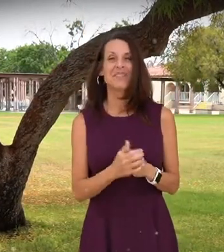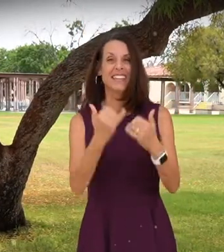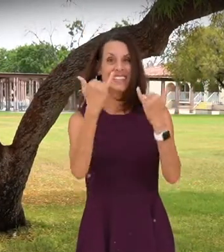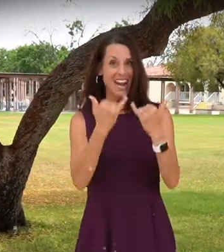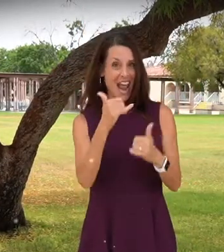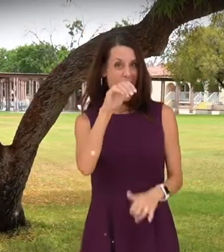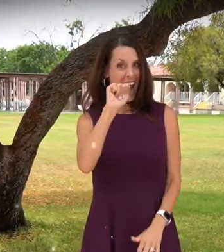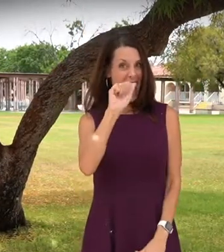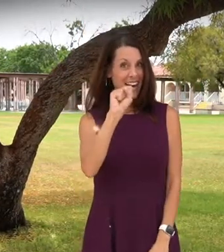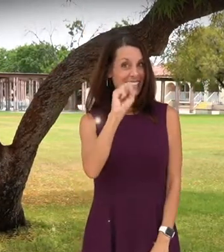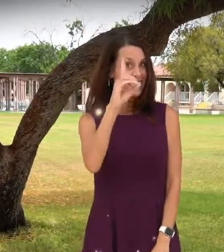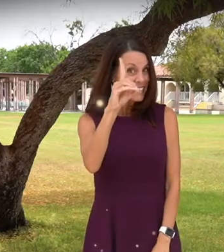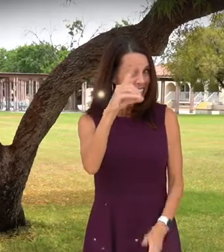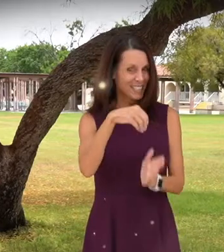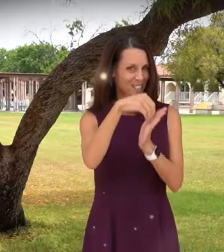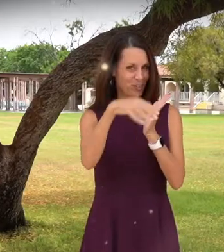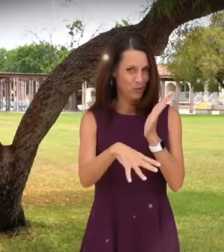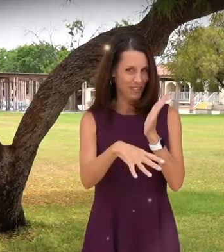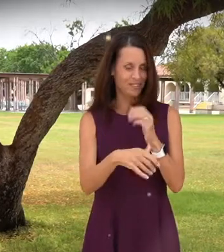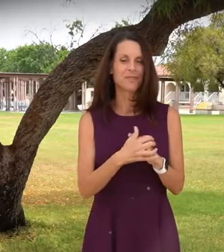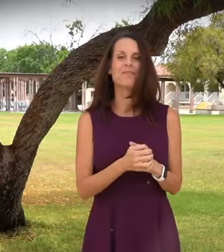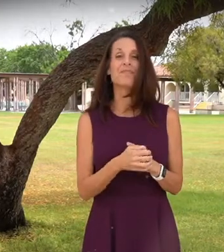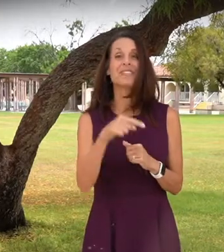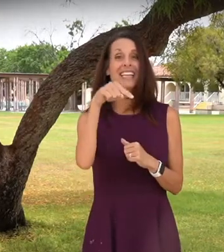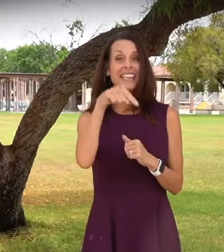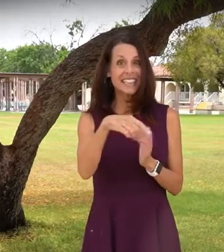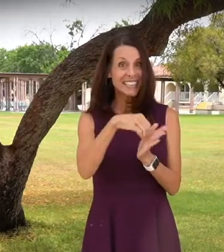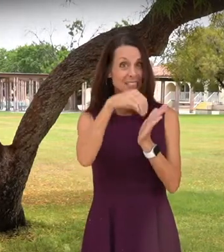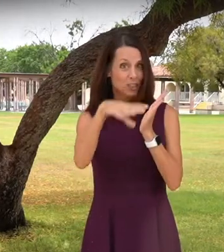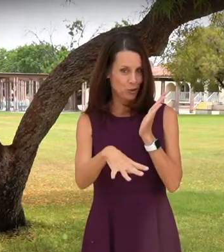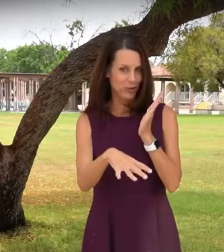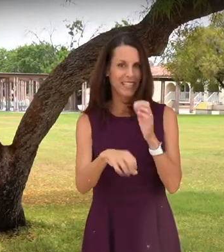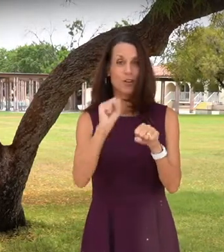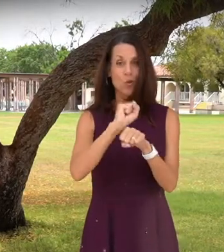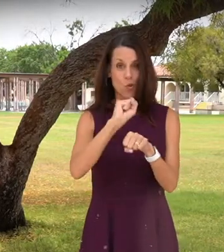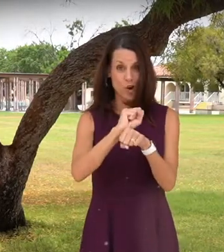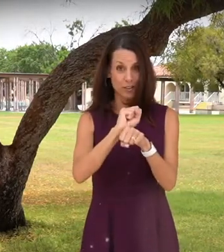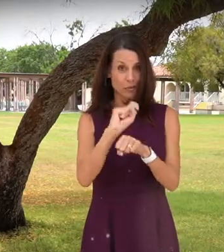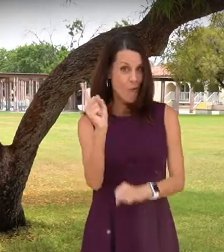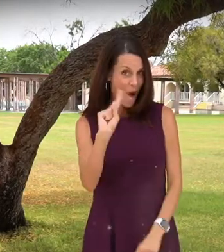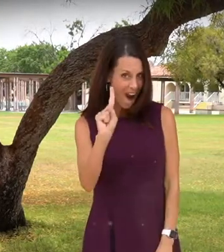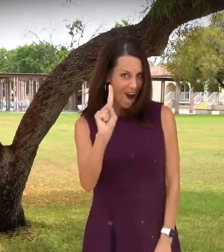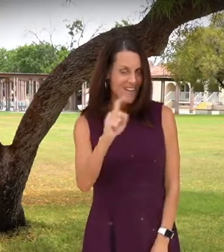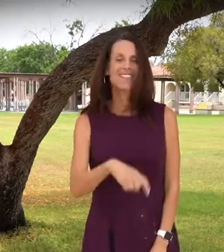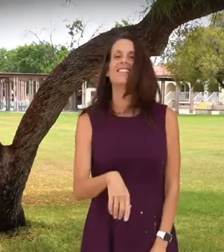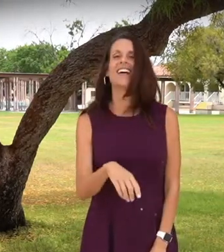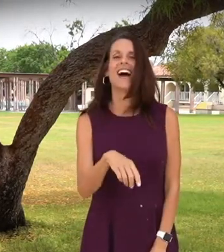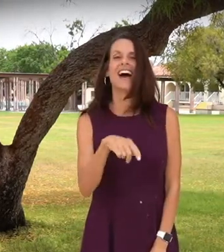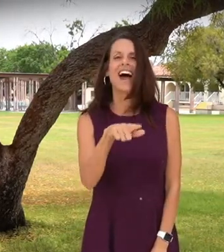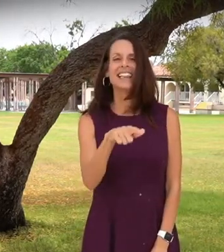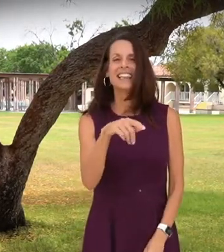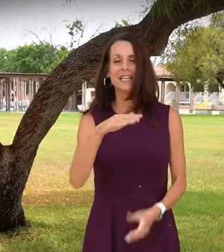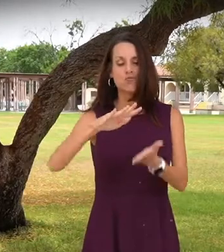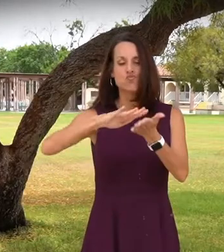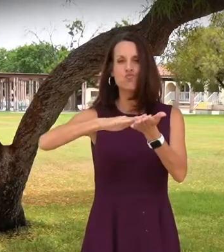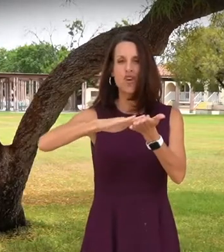AND FOR THE SCHOOL FOR THE DEAF THIS STUDENT WORKS IN THE BRAILLE DEPARTMENT AS AN ASSISTANT